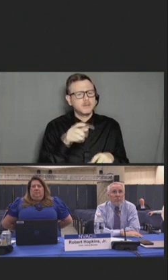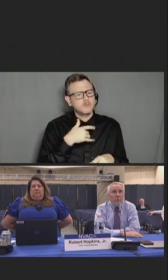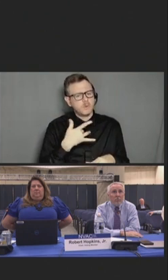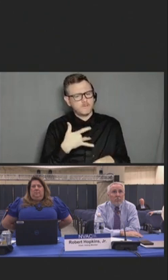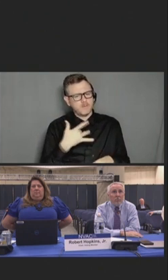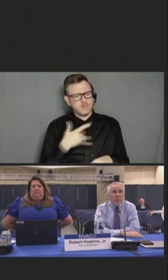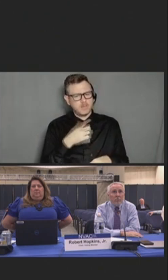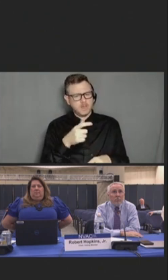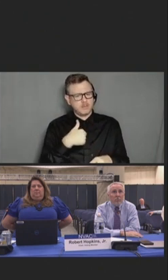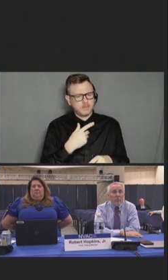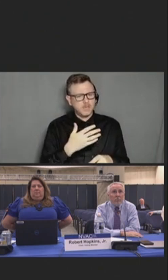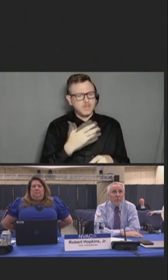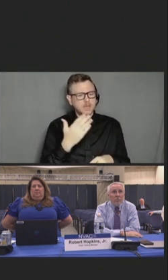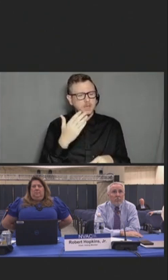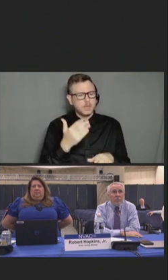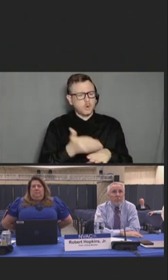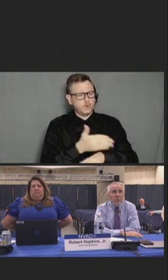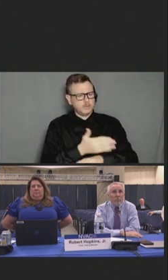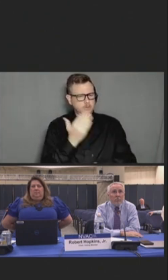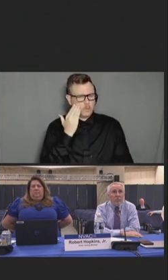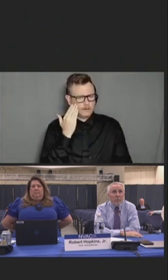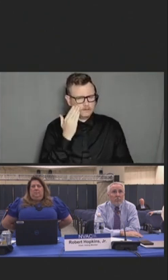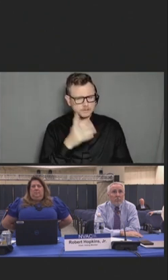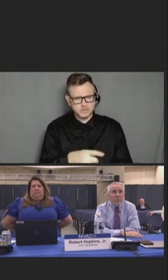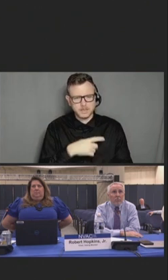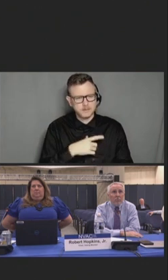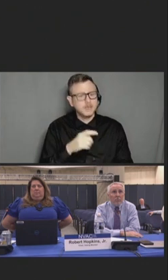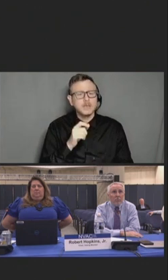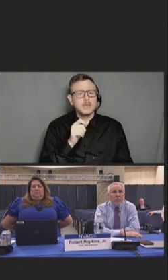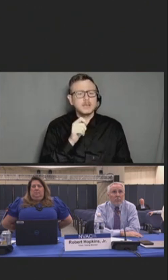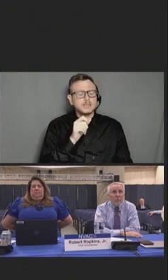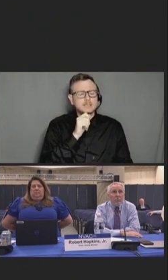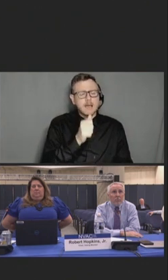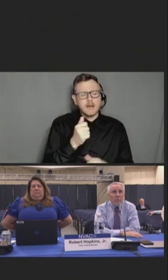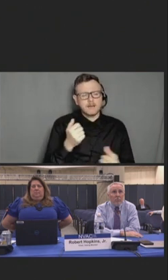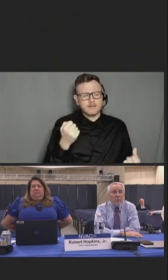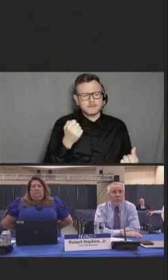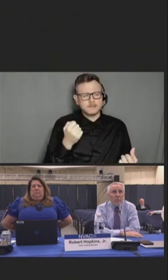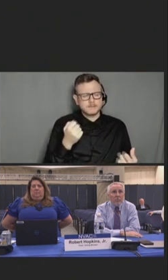I would also note that focus groups with representatives from the audience for whom the information